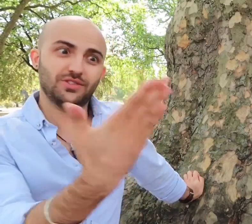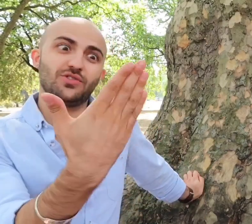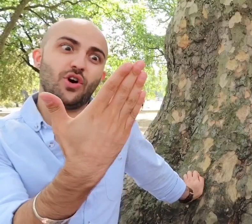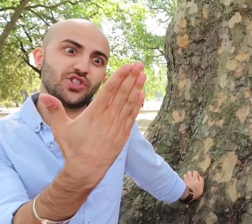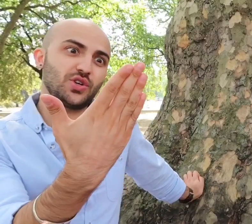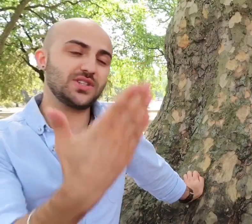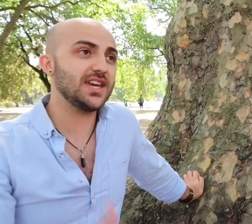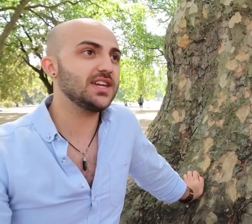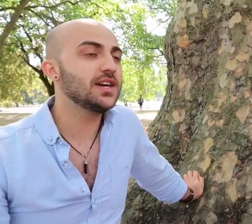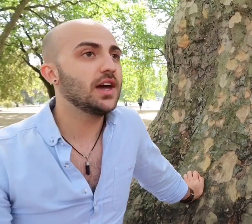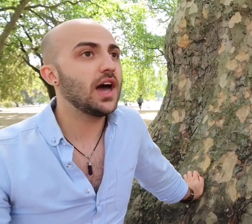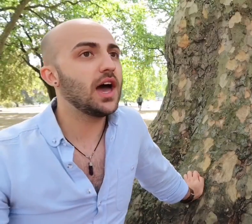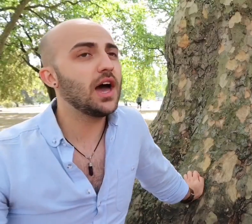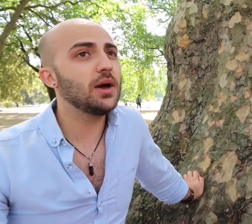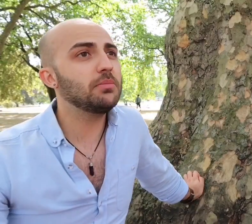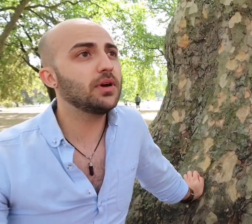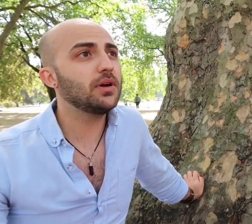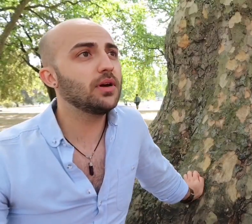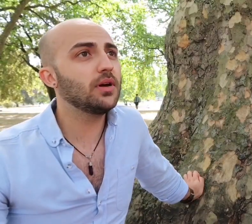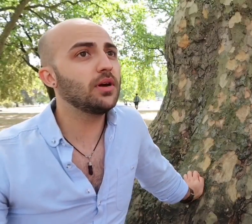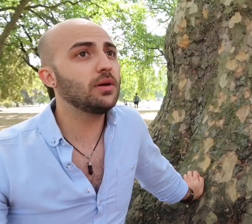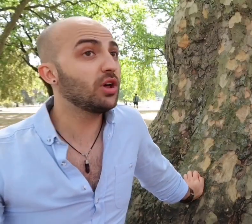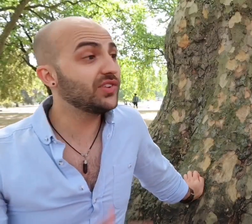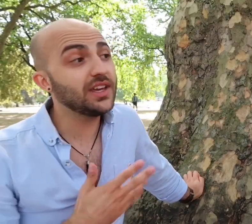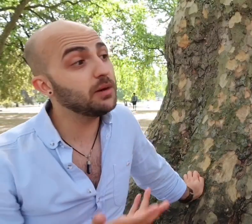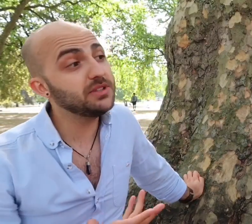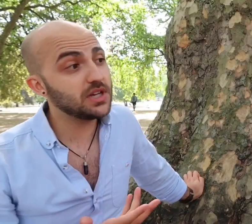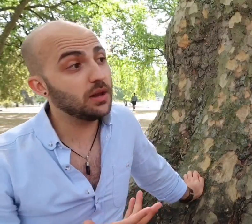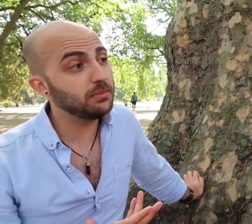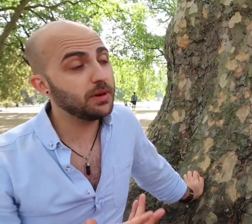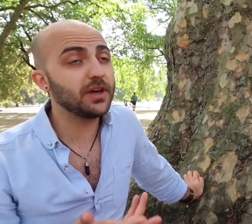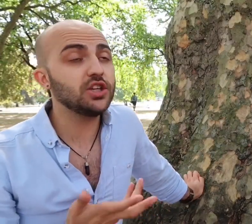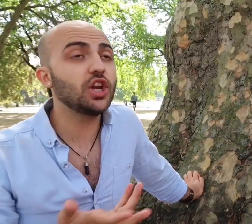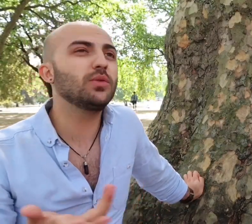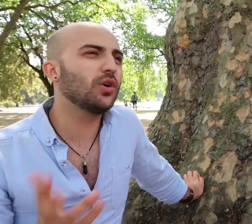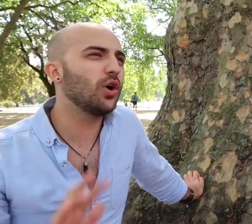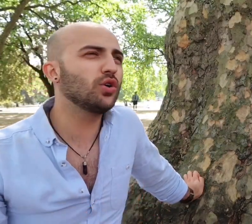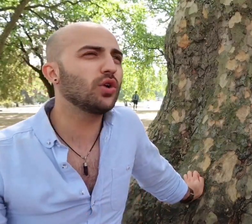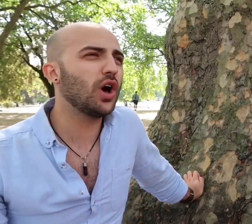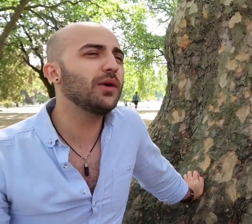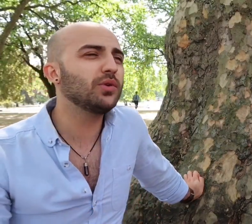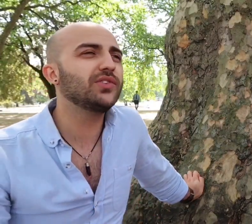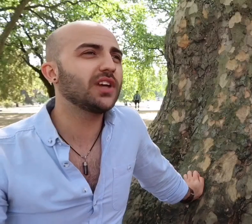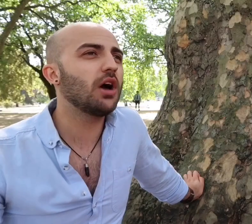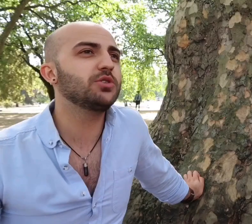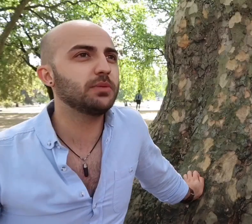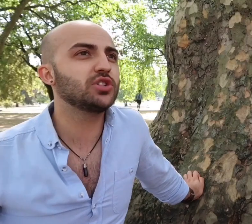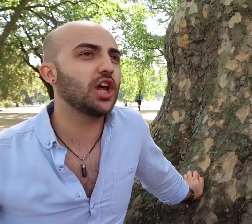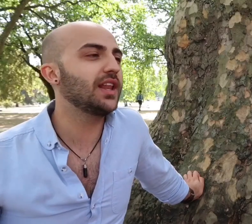not 2D. I'm not saying it can't be done but you know I always encourage people to learn